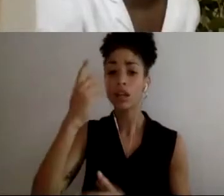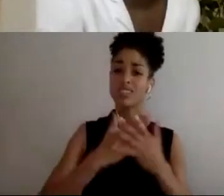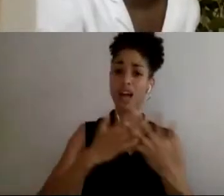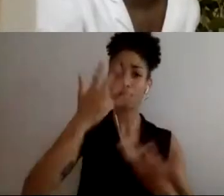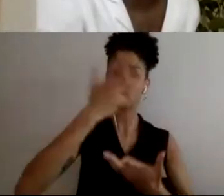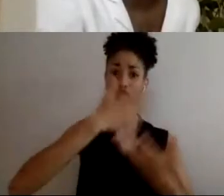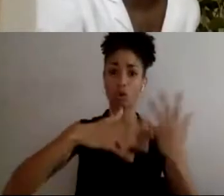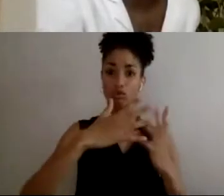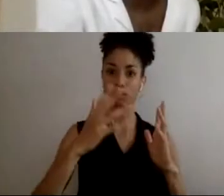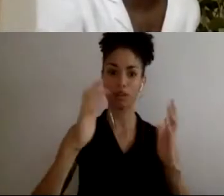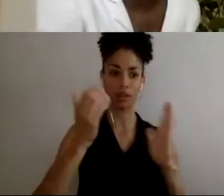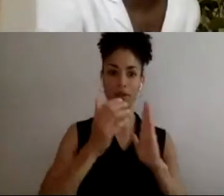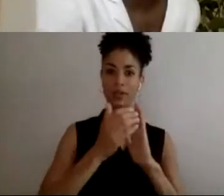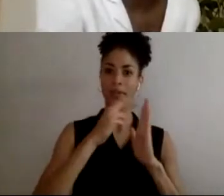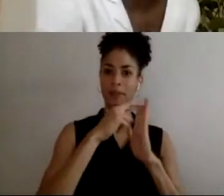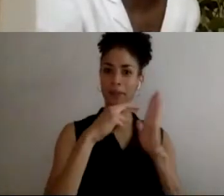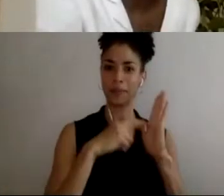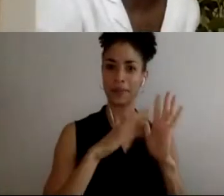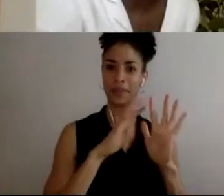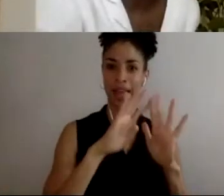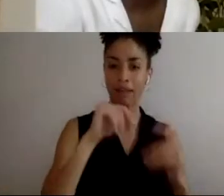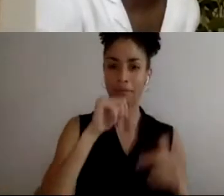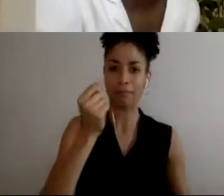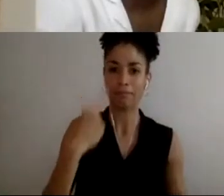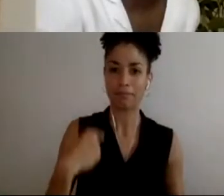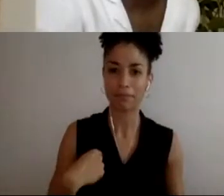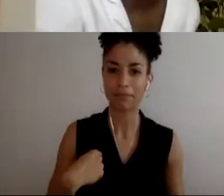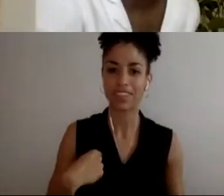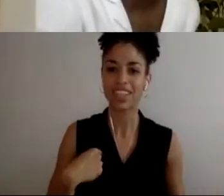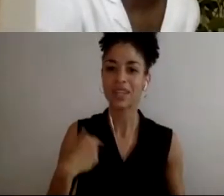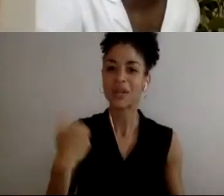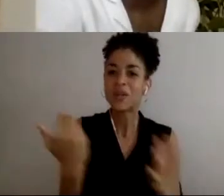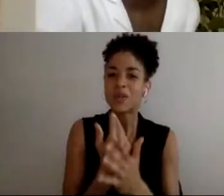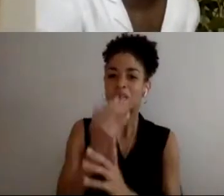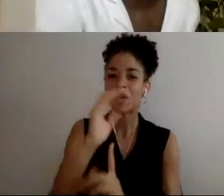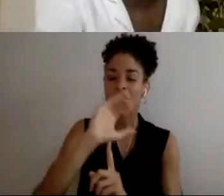Like, there's a whole new culture to working in an arts space, and you gotta